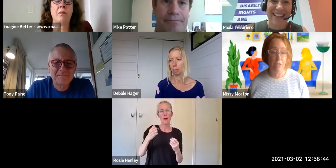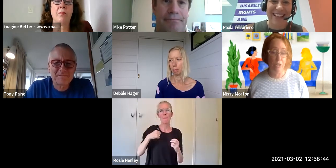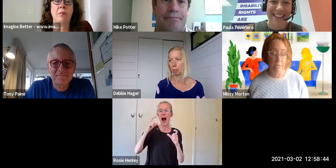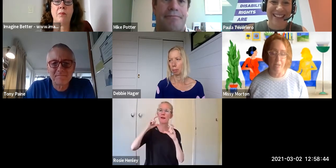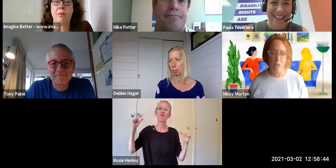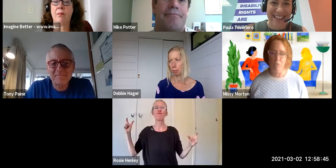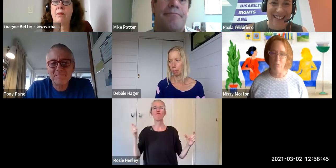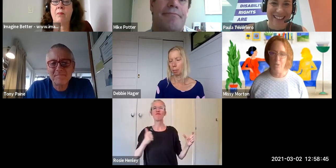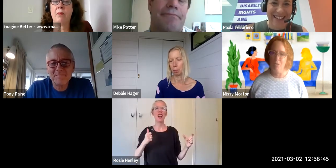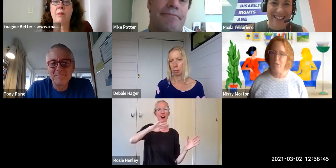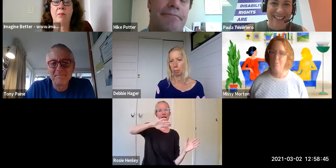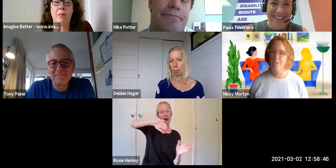a good thing to do from time to time.